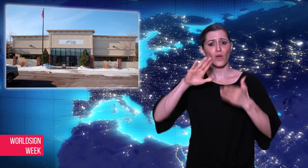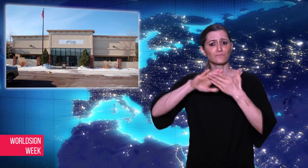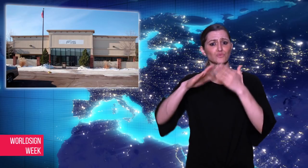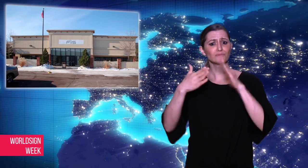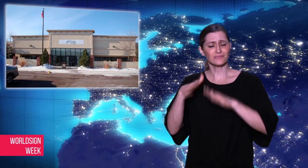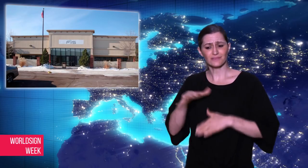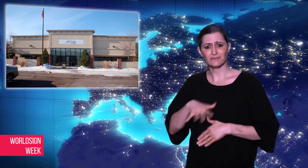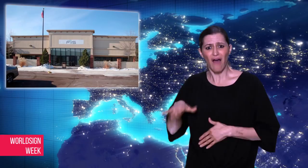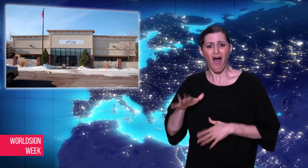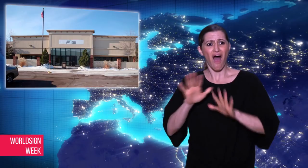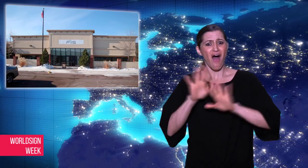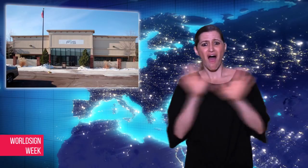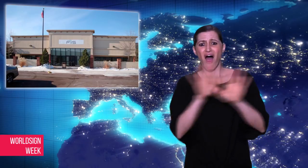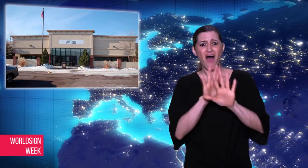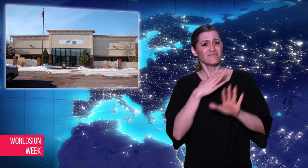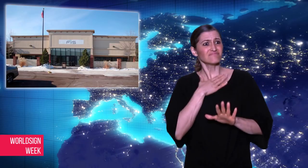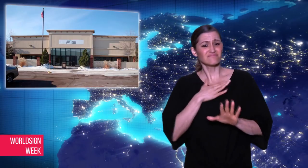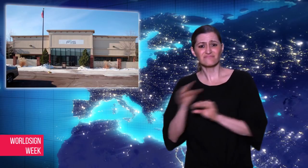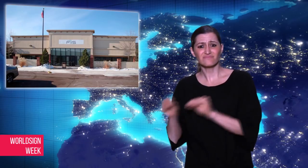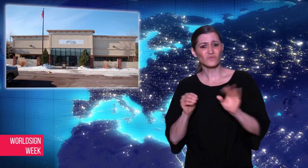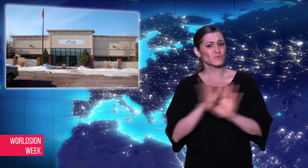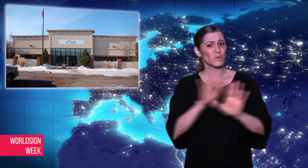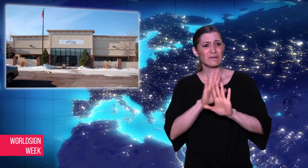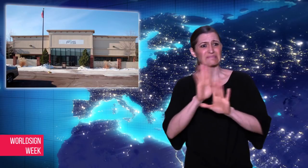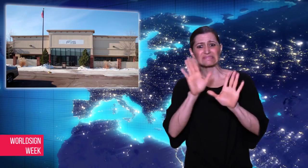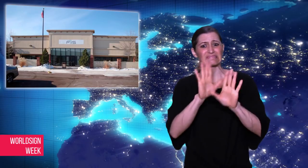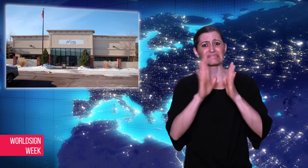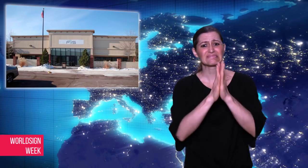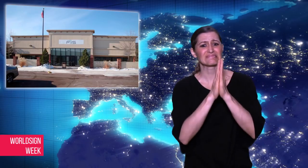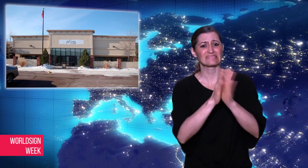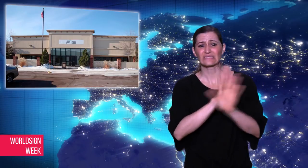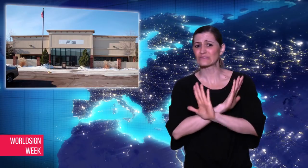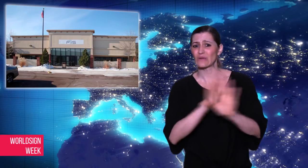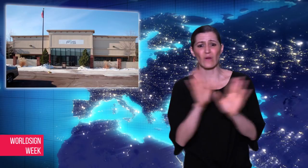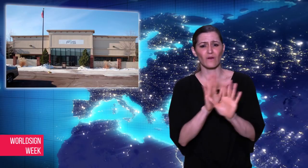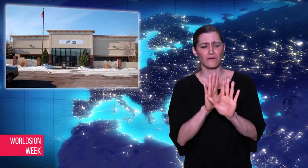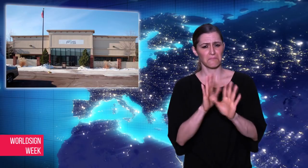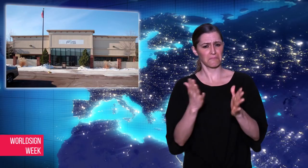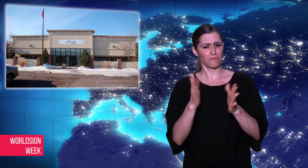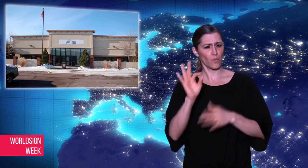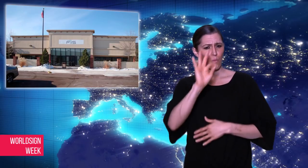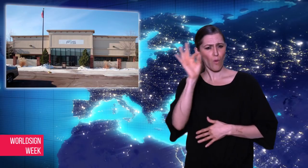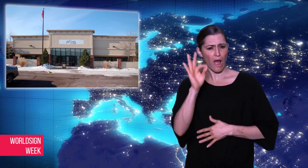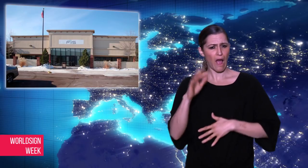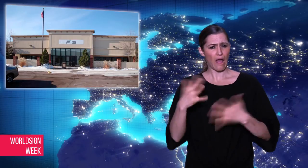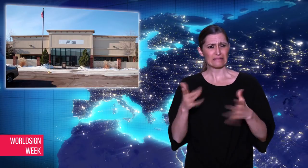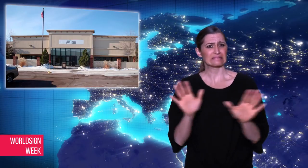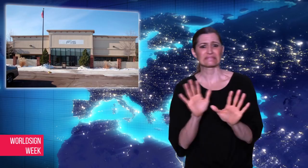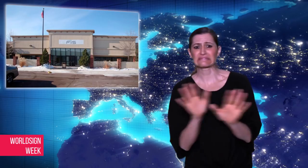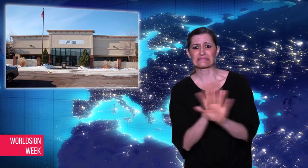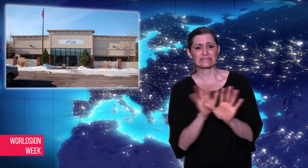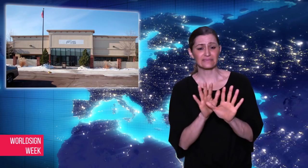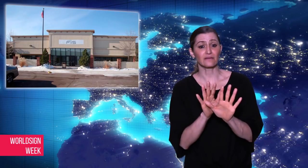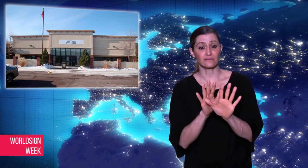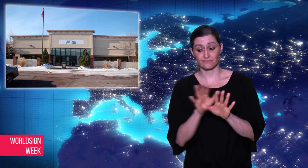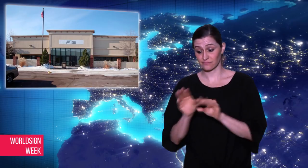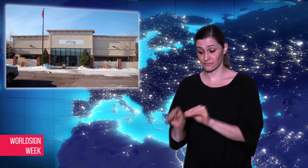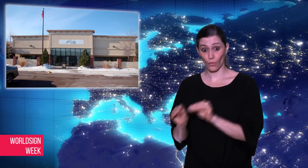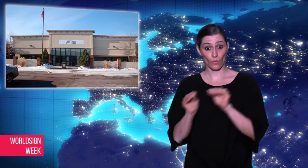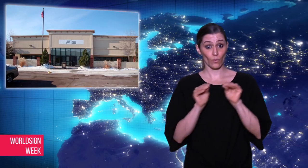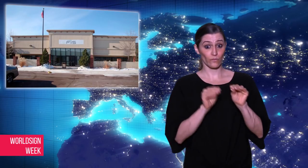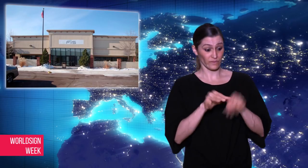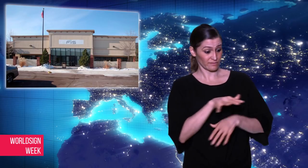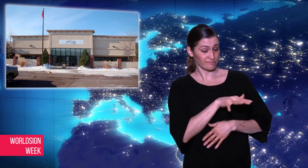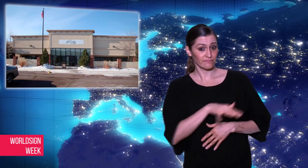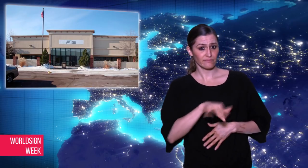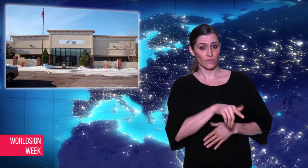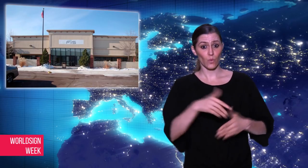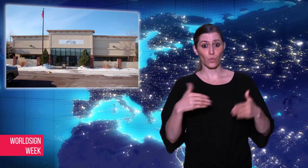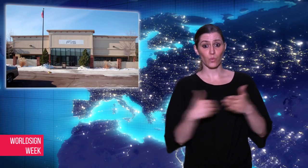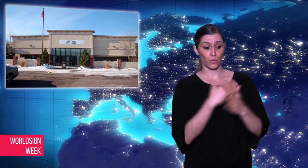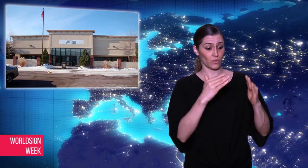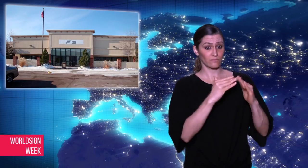This decision was against the wishes of the Deaf